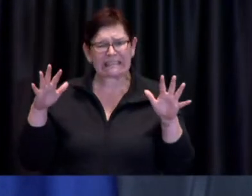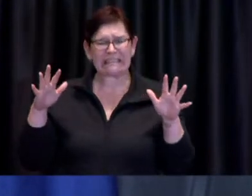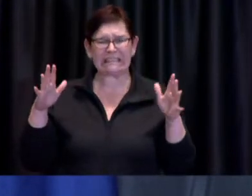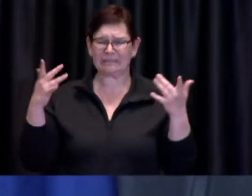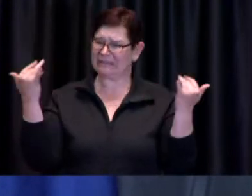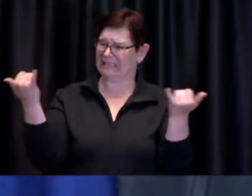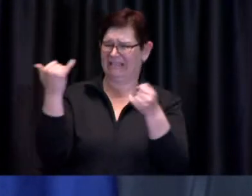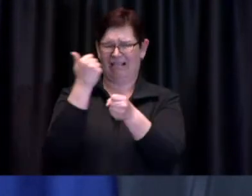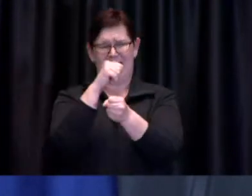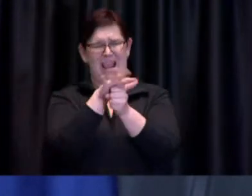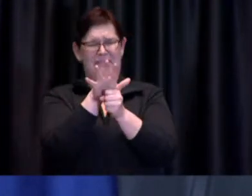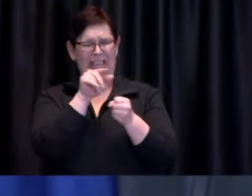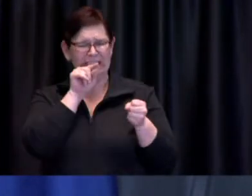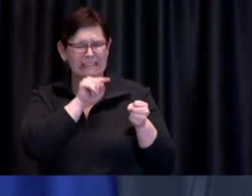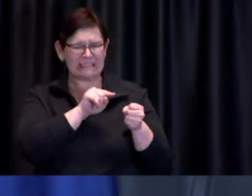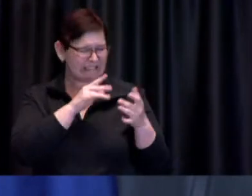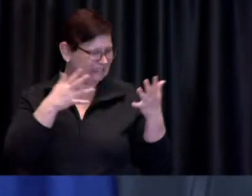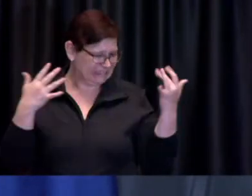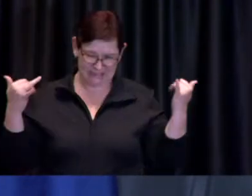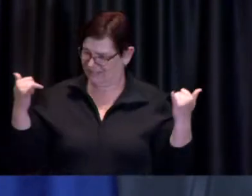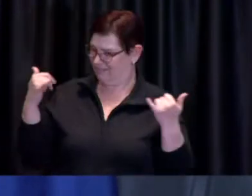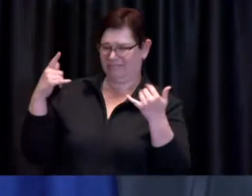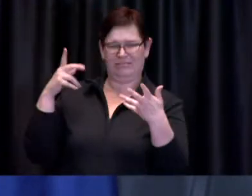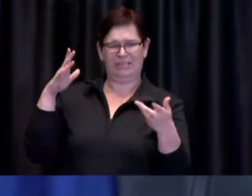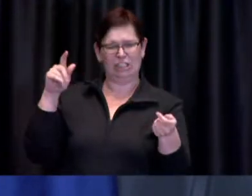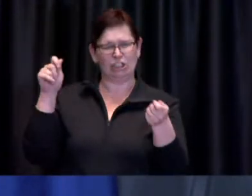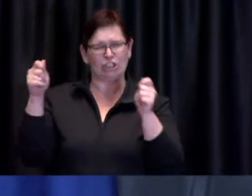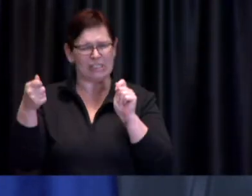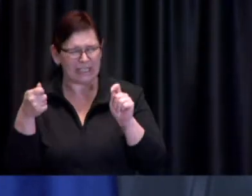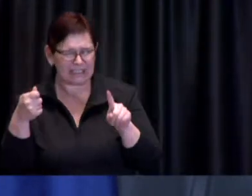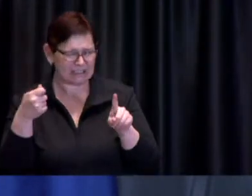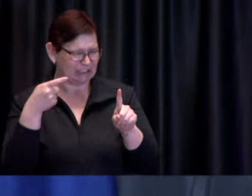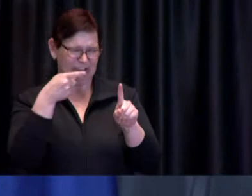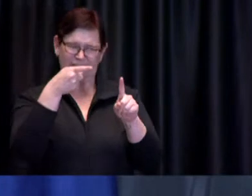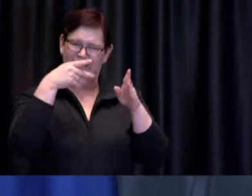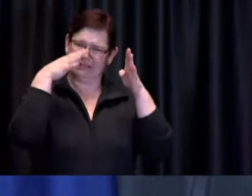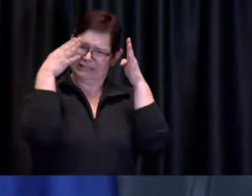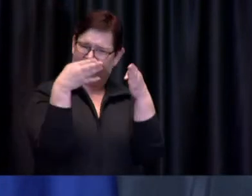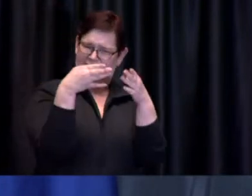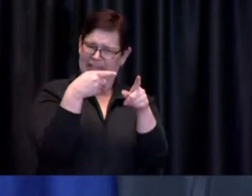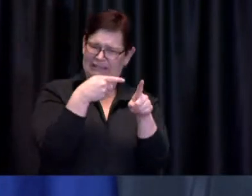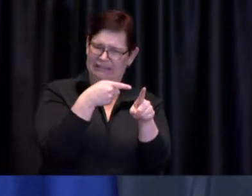need to focus on the pandemic exclusively I think when it's done it should be done thoughtfully